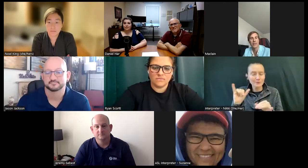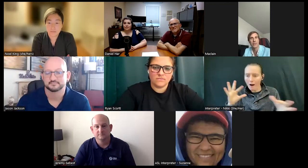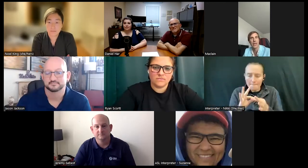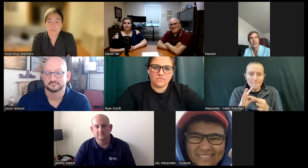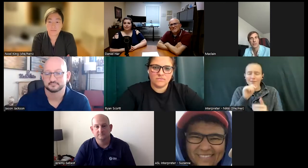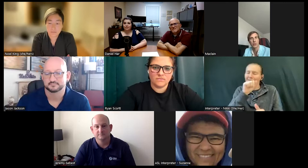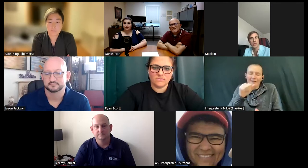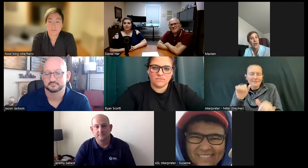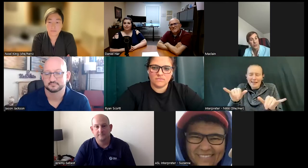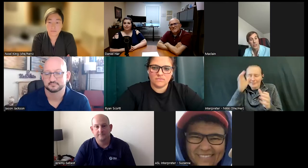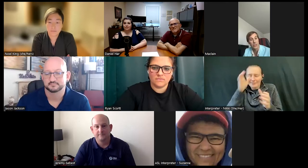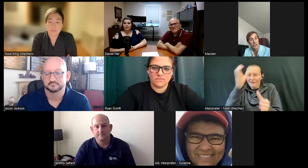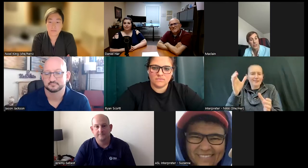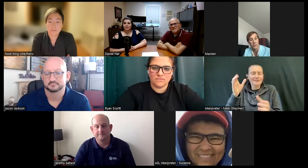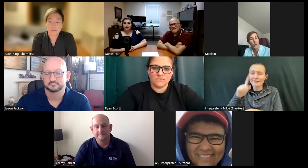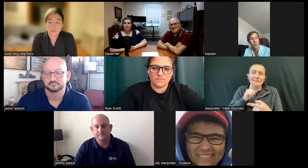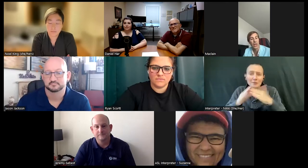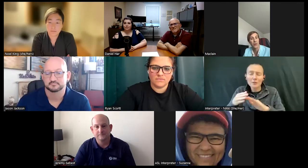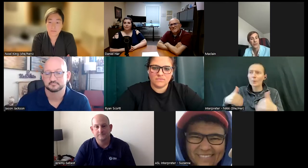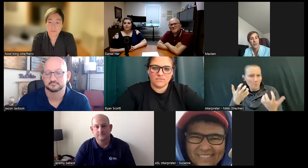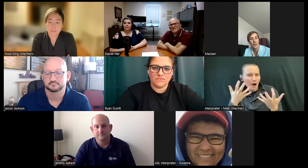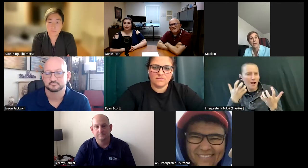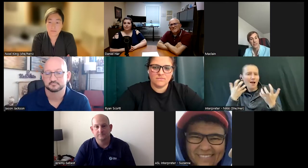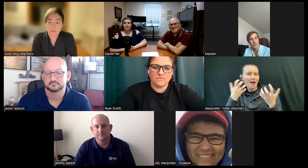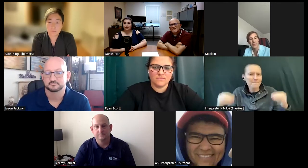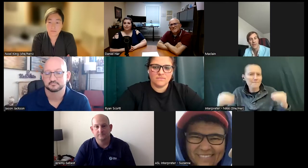Community out here really wanted more shows and they're very expressive of